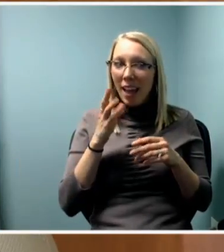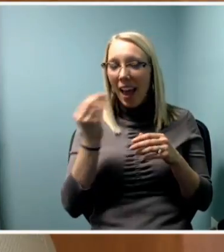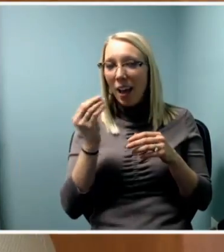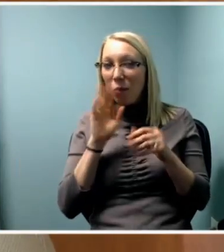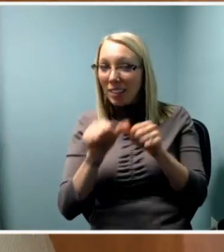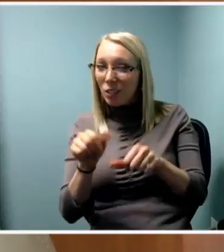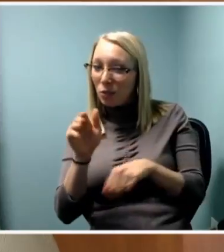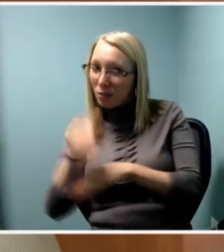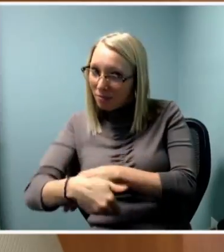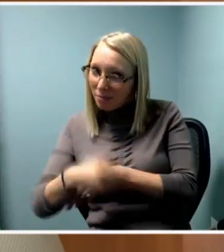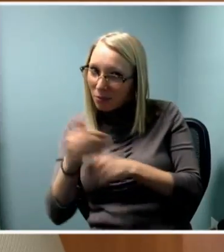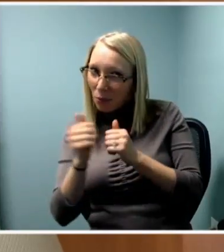down on the second floor.